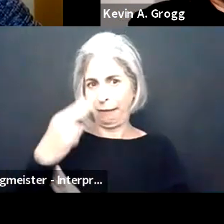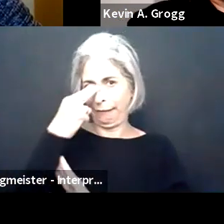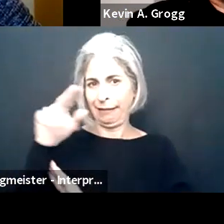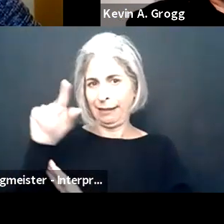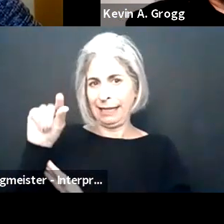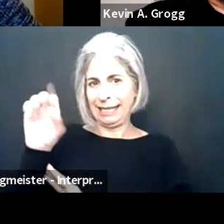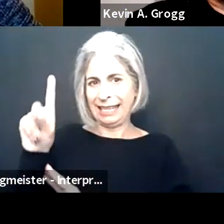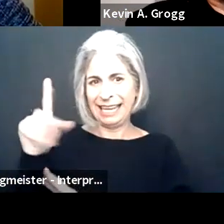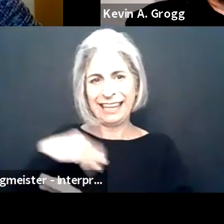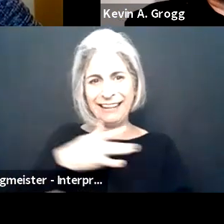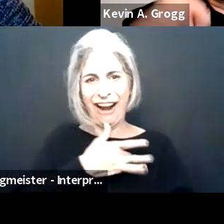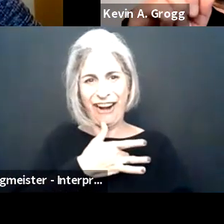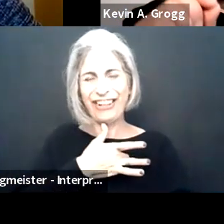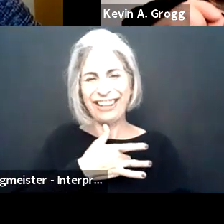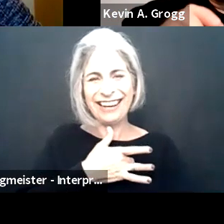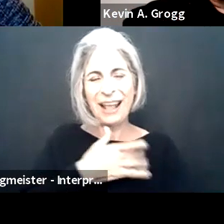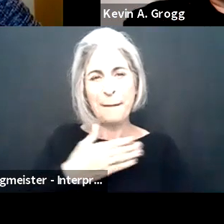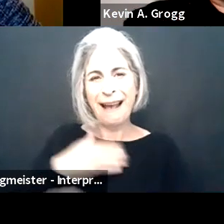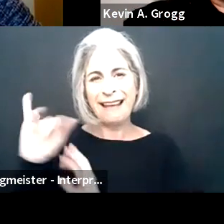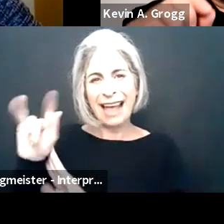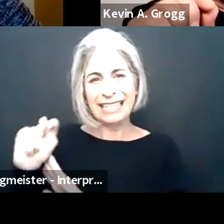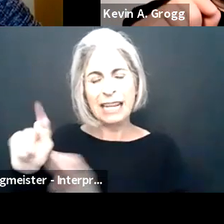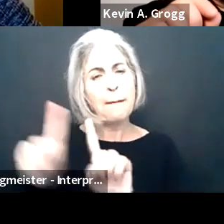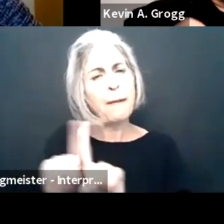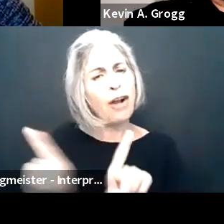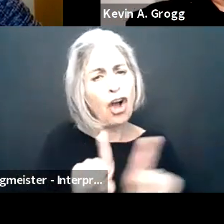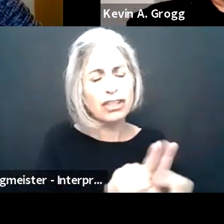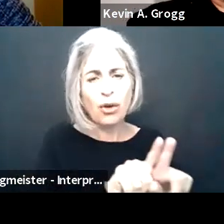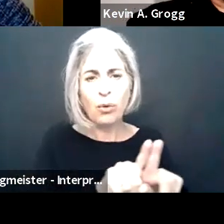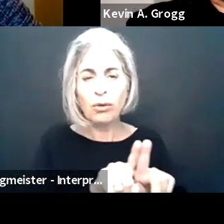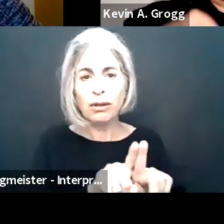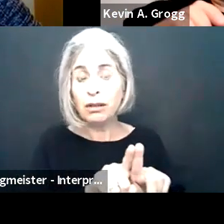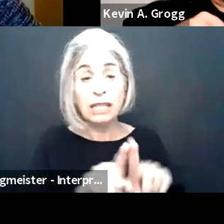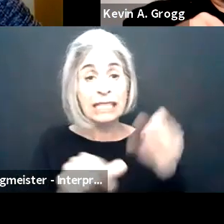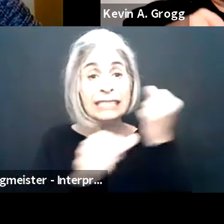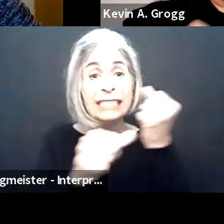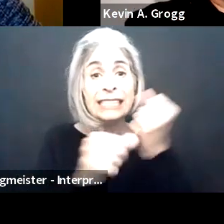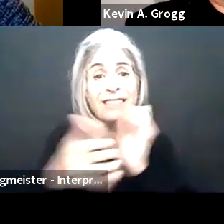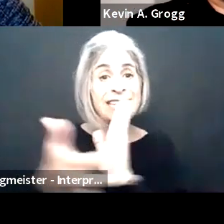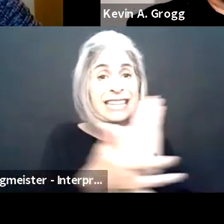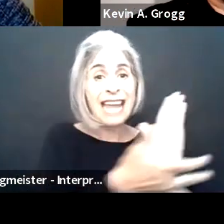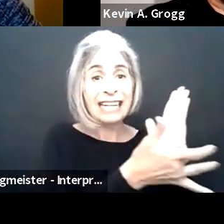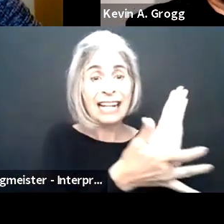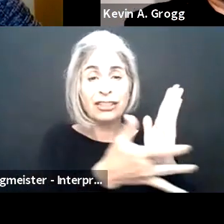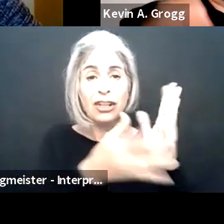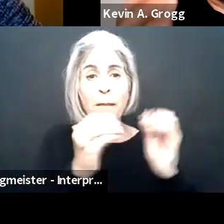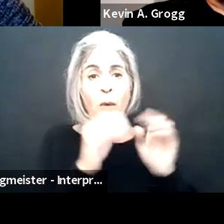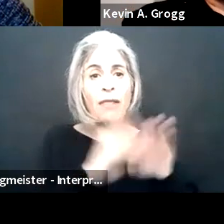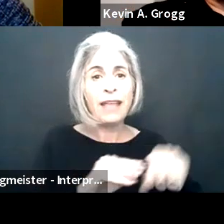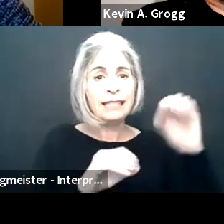the technology itself, I am an I.T. geek at heart, so that's where my strength is going to come from, but at the same time